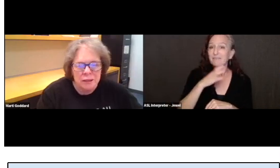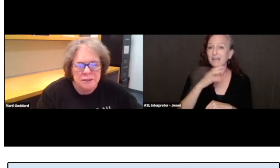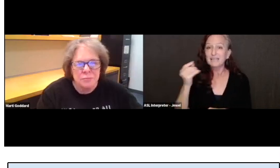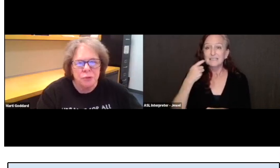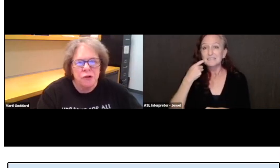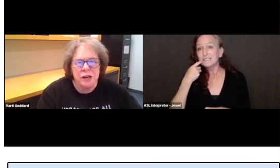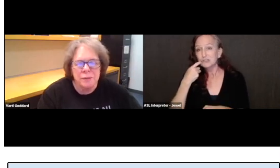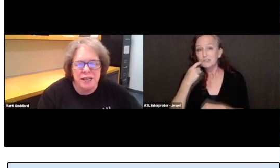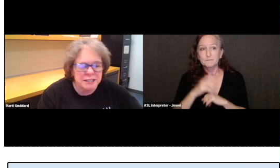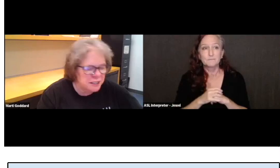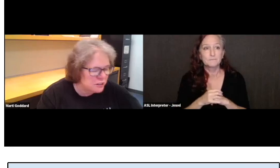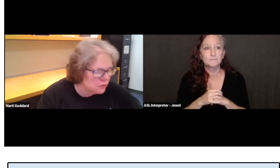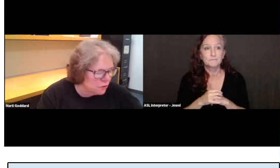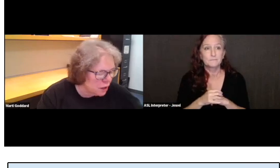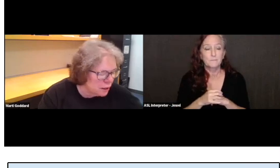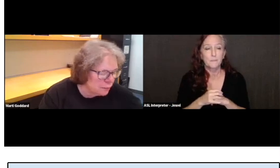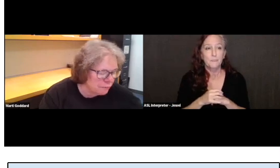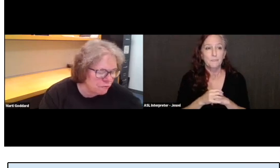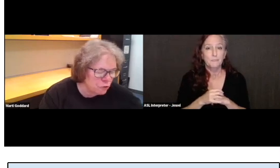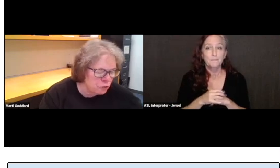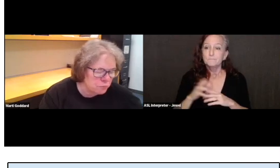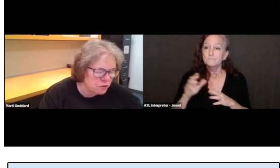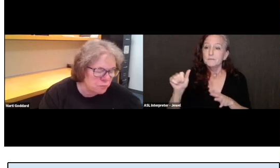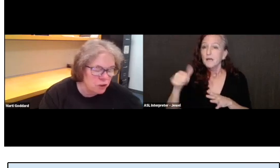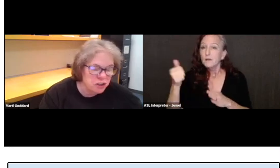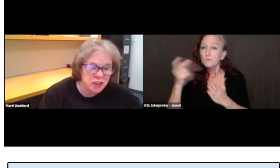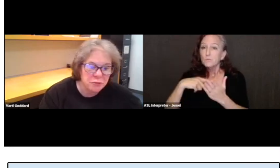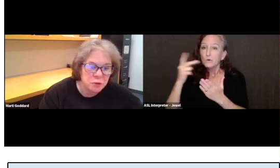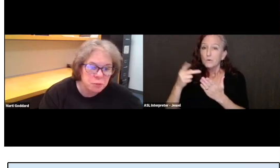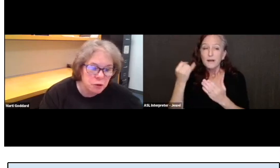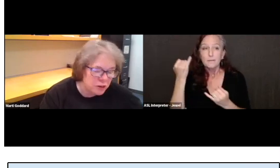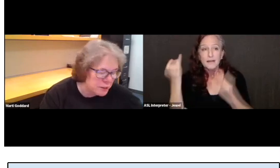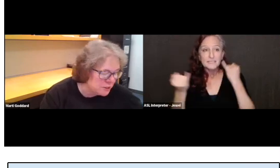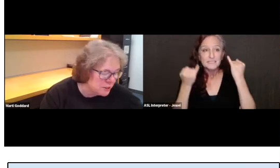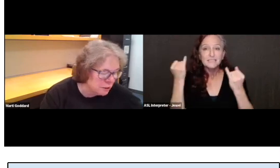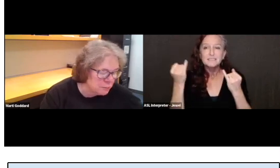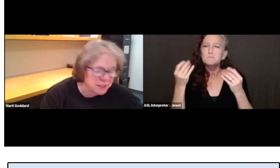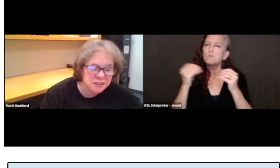Program ideas for more general programs that are based